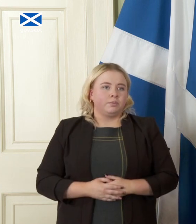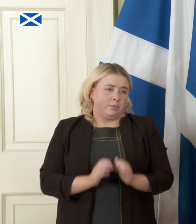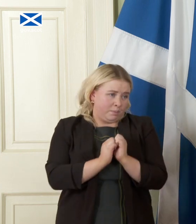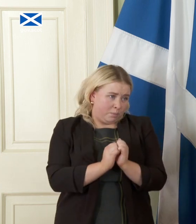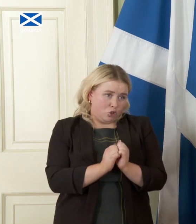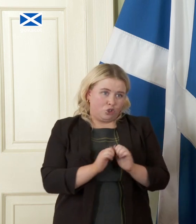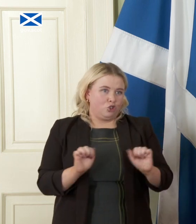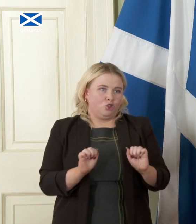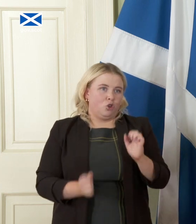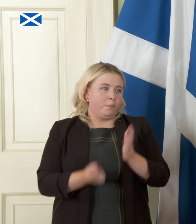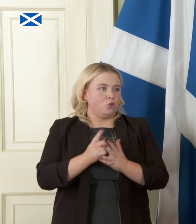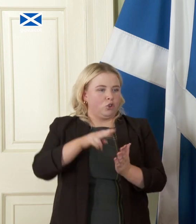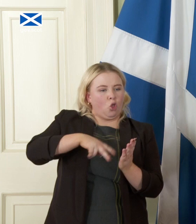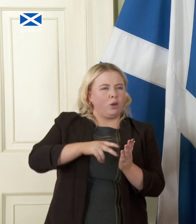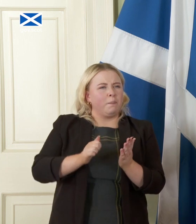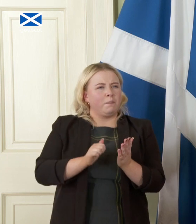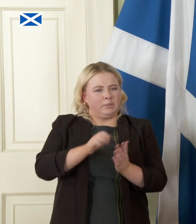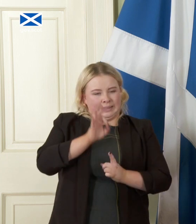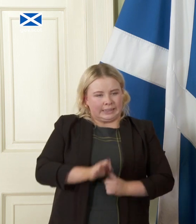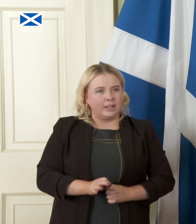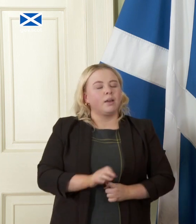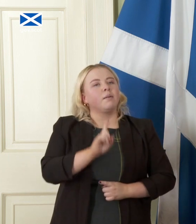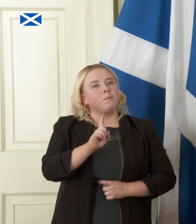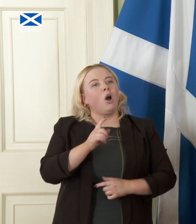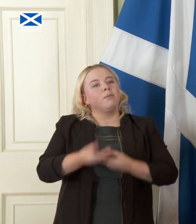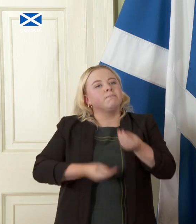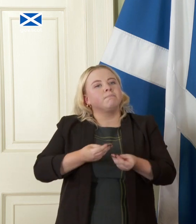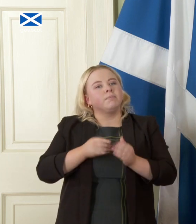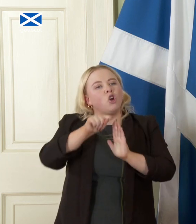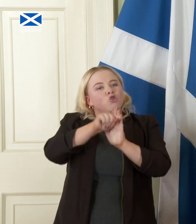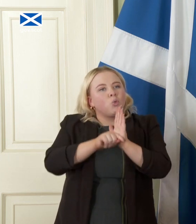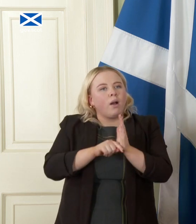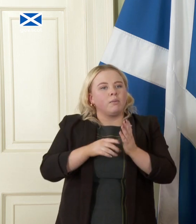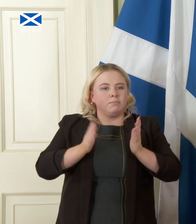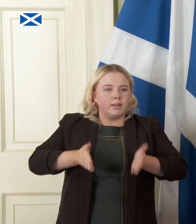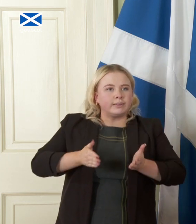the chance to look at this in detail we set out requirements and criteria that would guide that